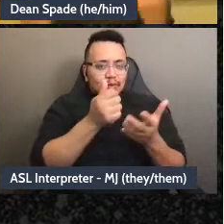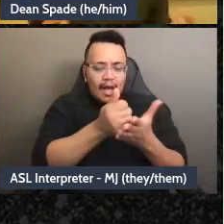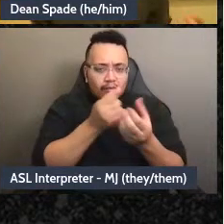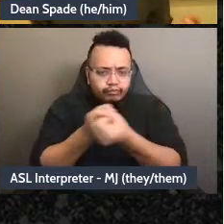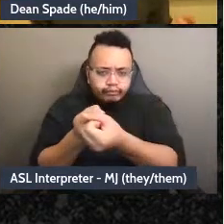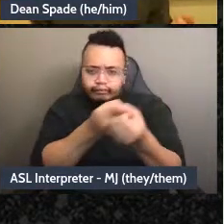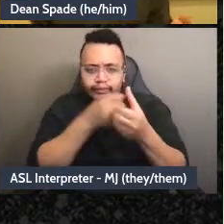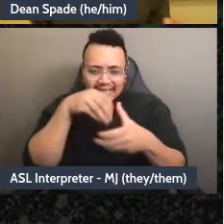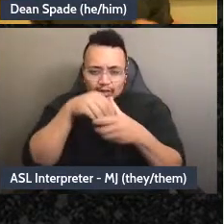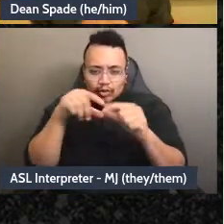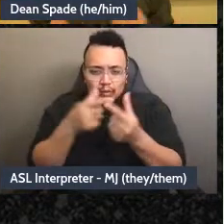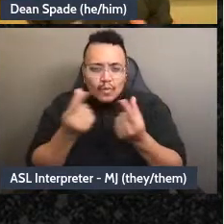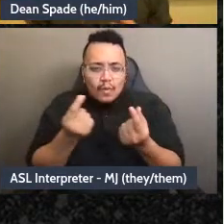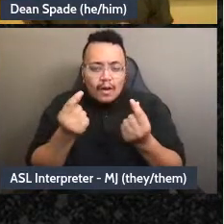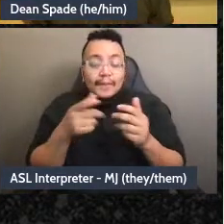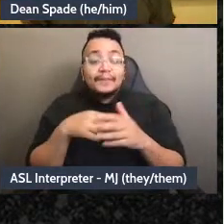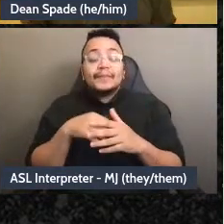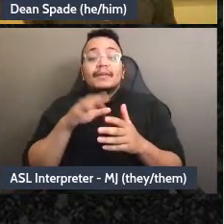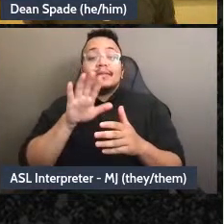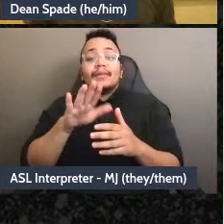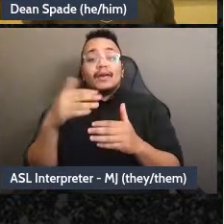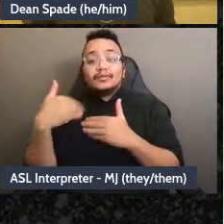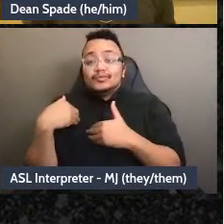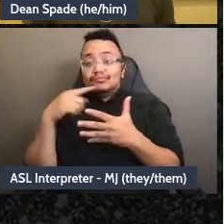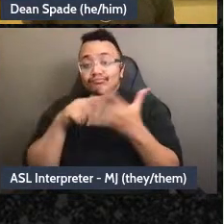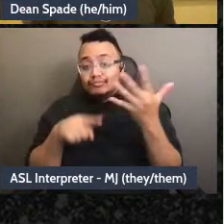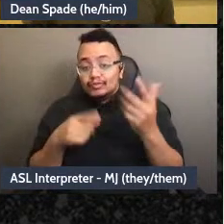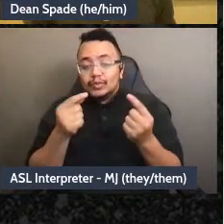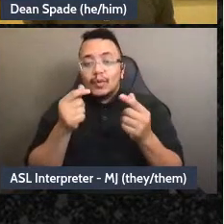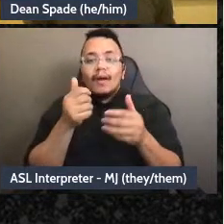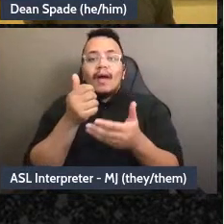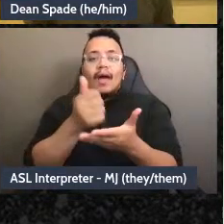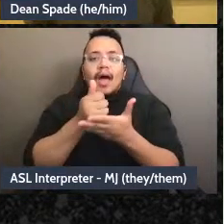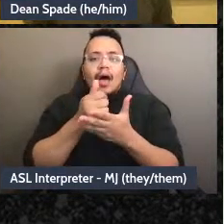bring new people in when we got-when we talk about pathways for new people we will talk about, like,